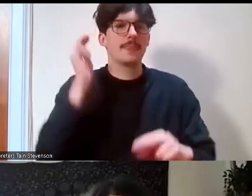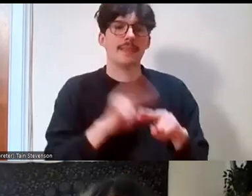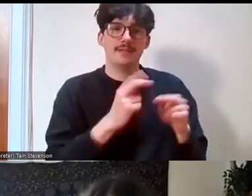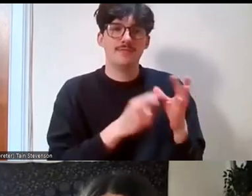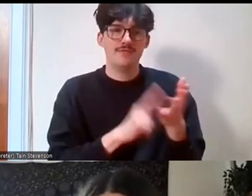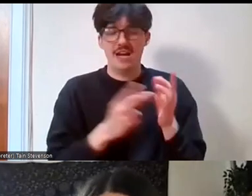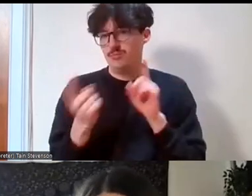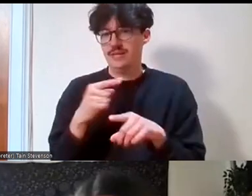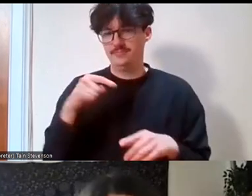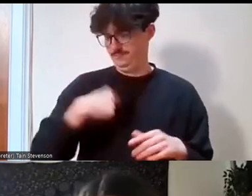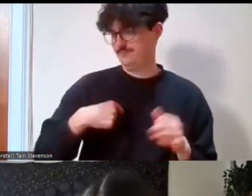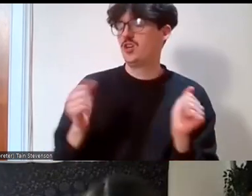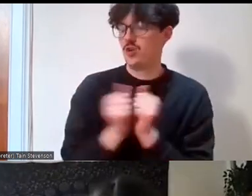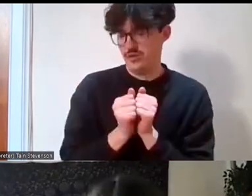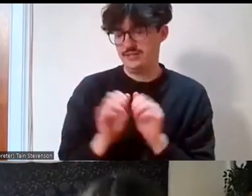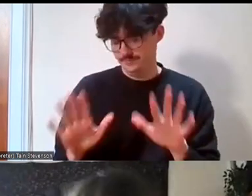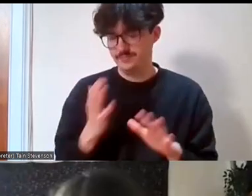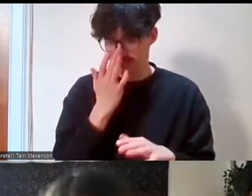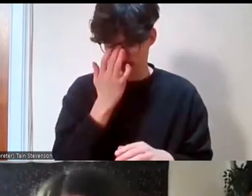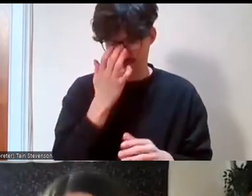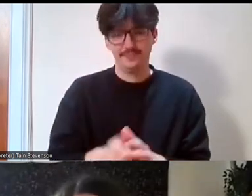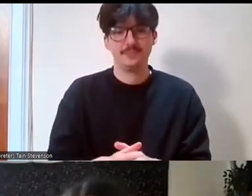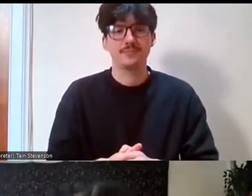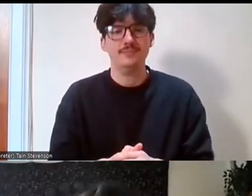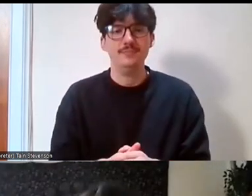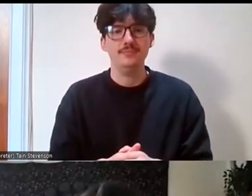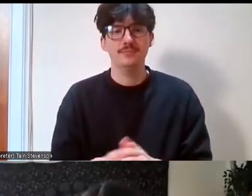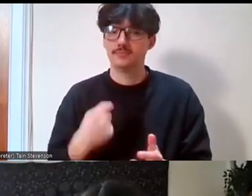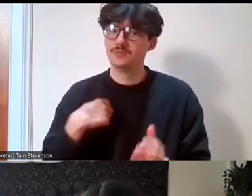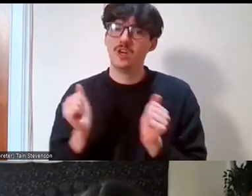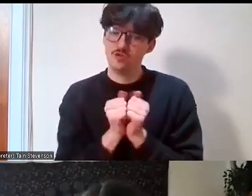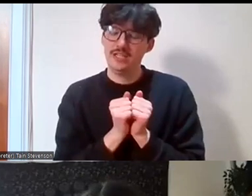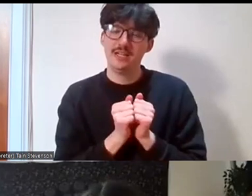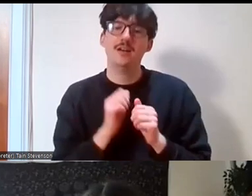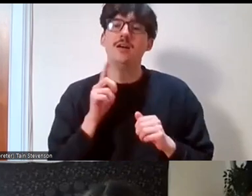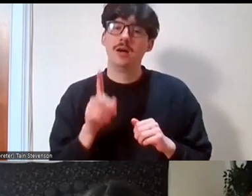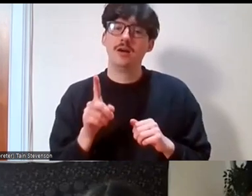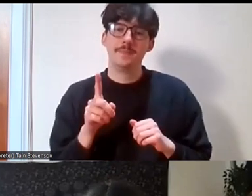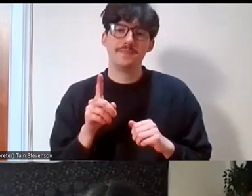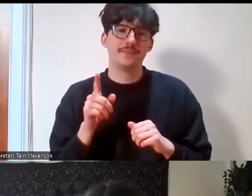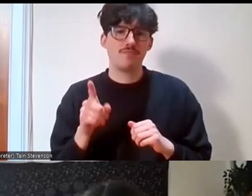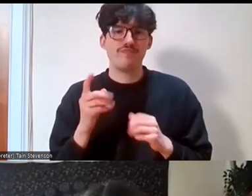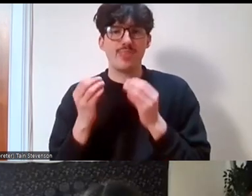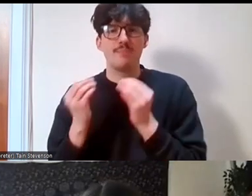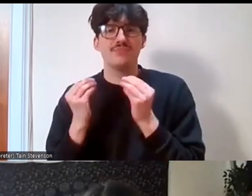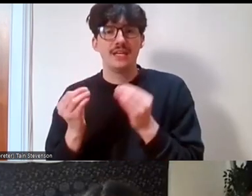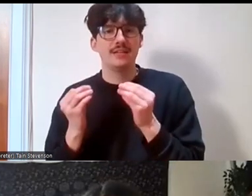I agree but also I would say that that's something that organisations need to really think about